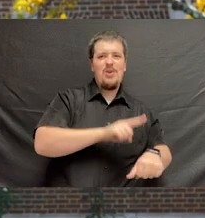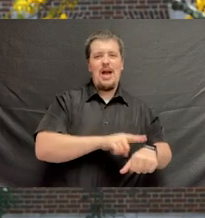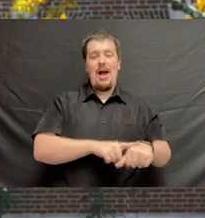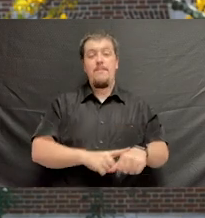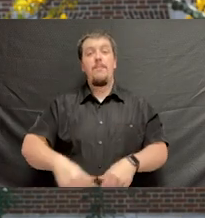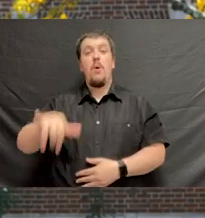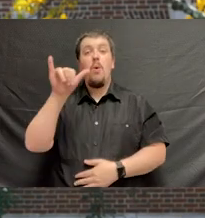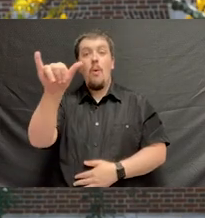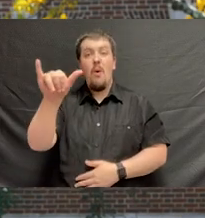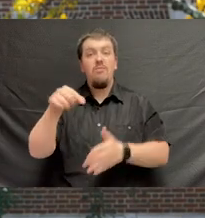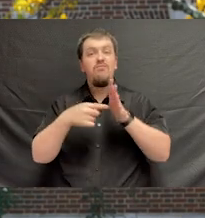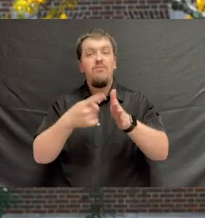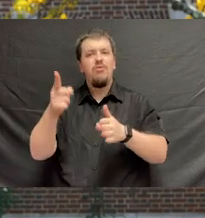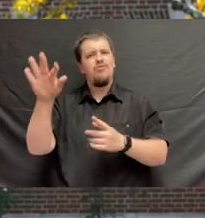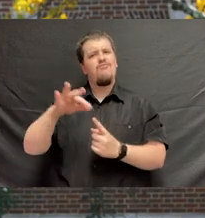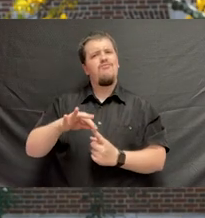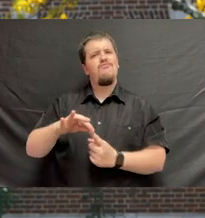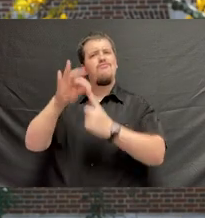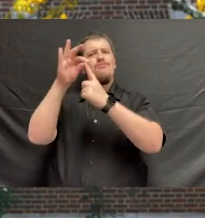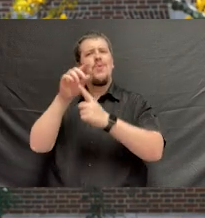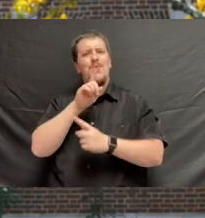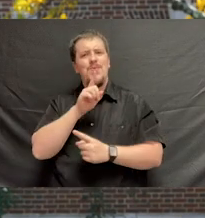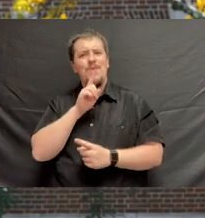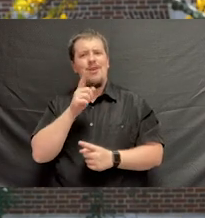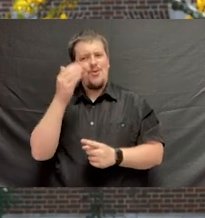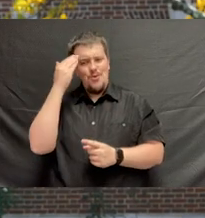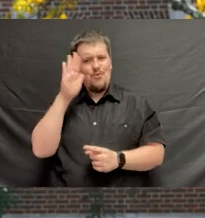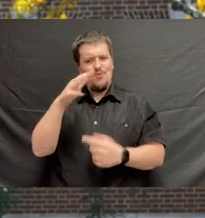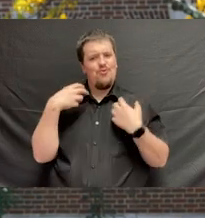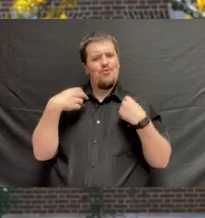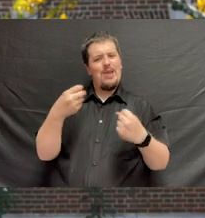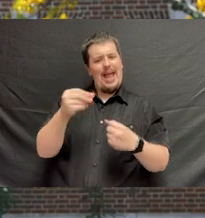Finally, Y stands for your uniqueness. Being self-aware, knowing your strengths